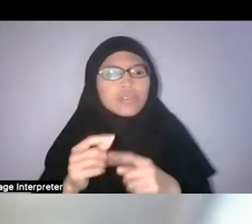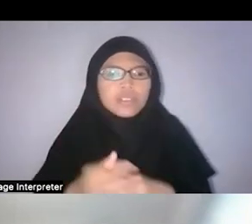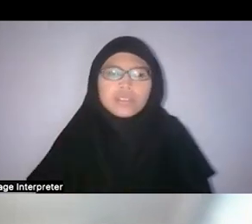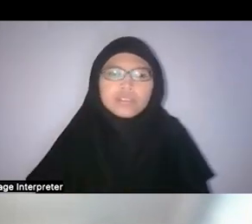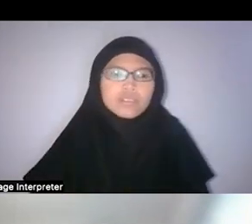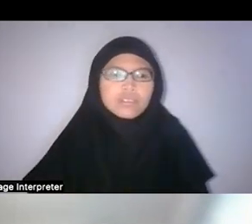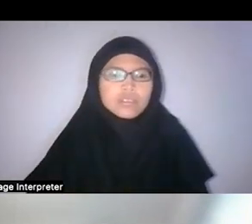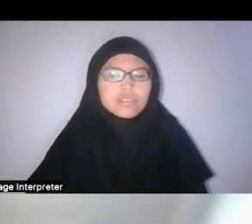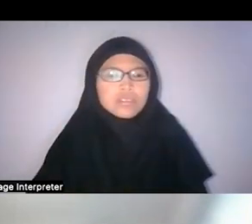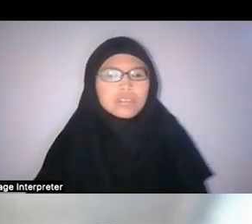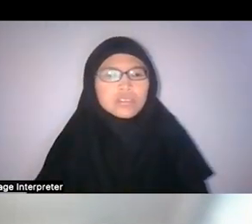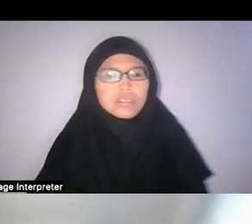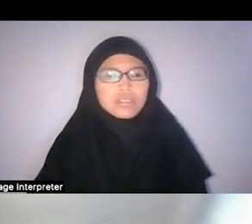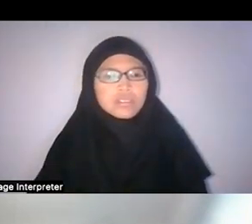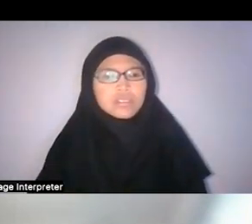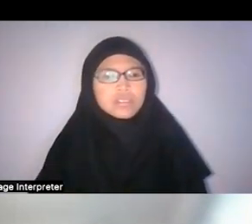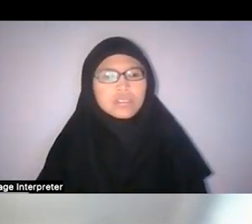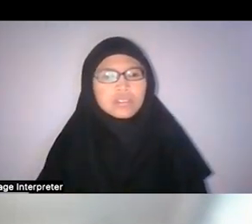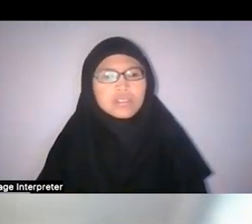Faris: Absolutely. Hold on, I’m trying to get my Slido back up.